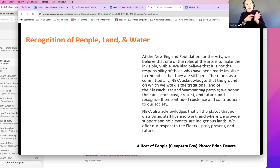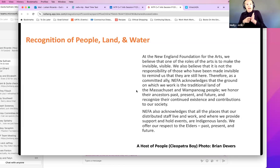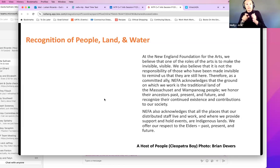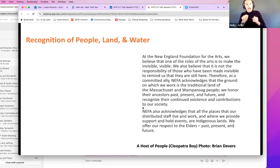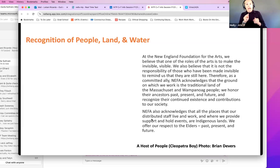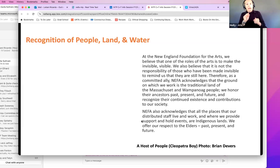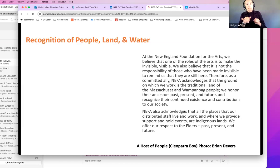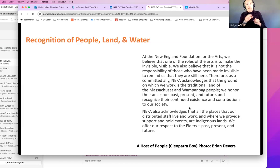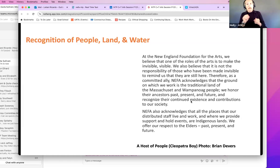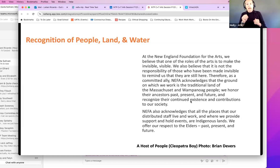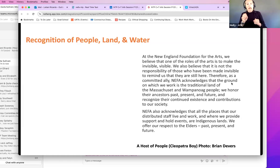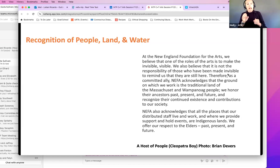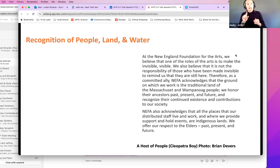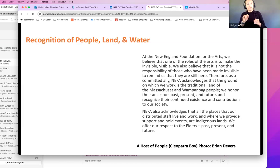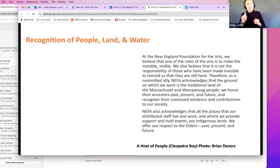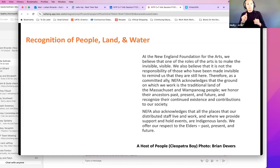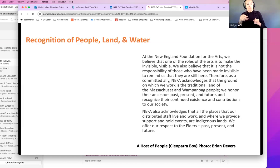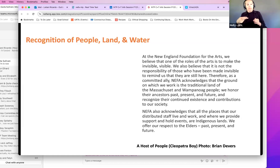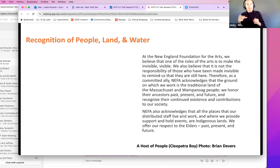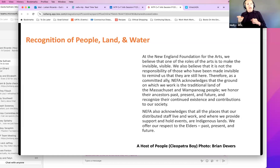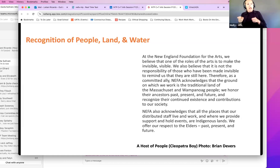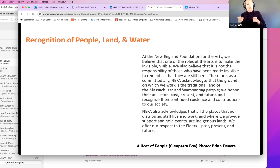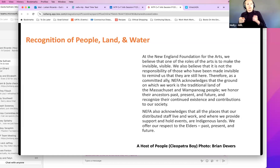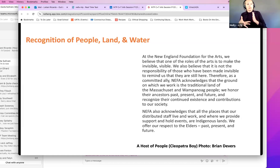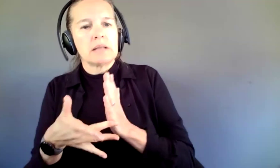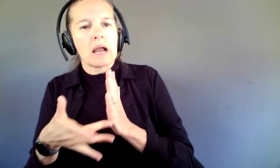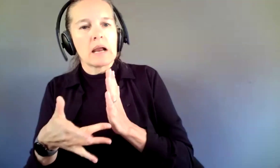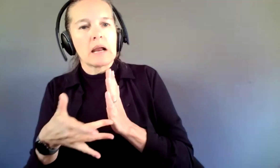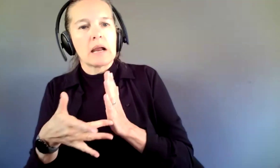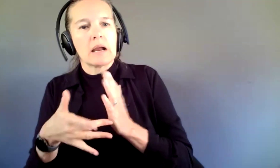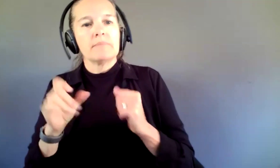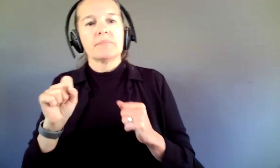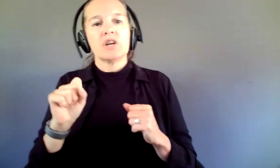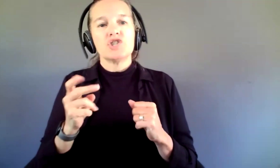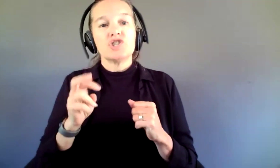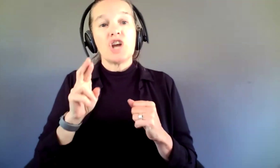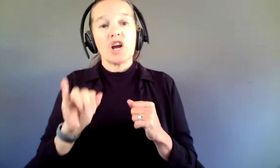who are handling our tech. Shari and ‑‑ LEILANI: Ashly is doing captioning.